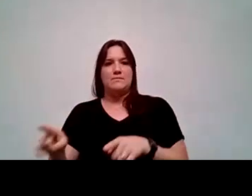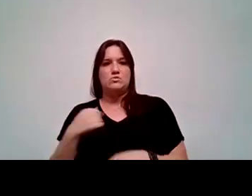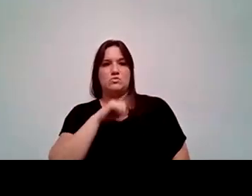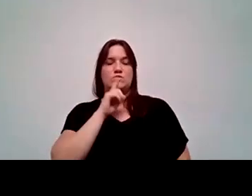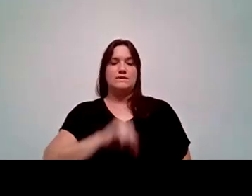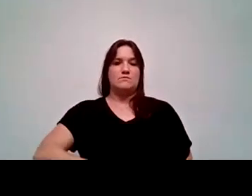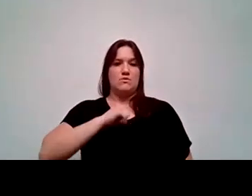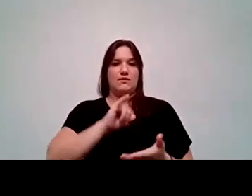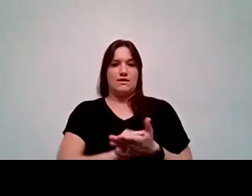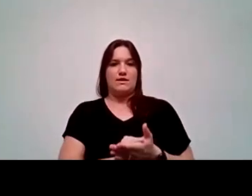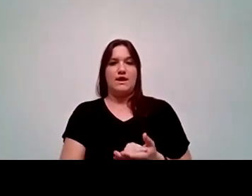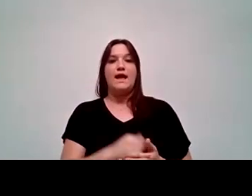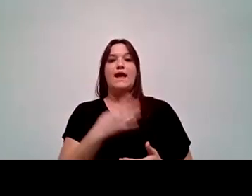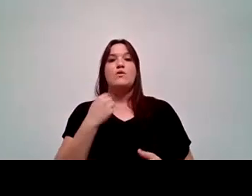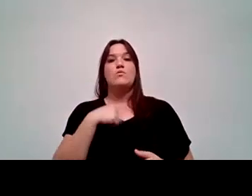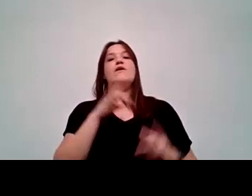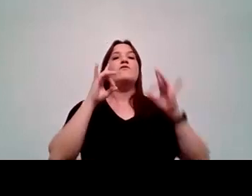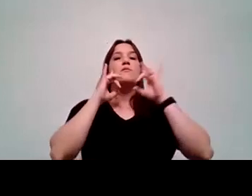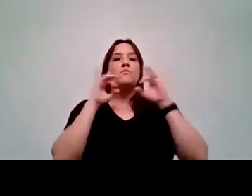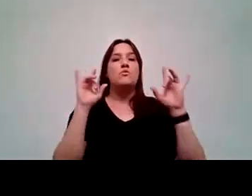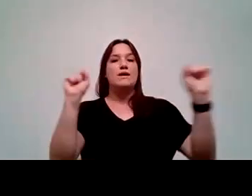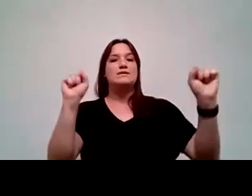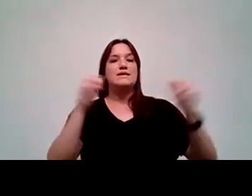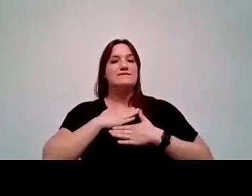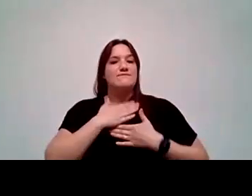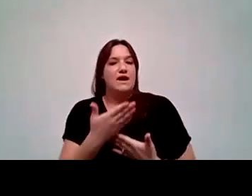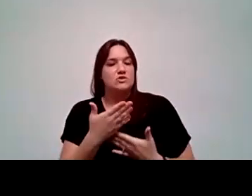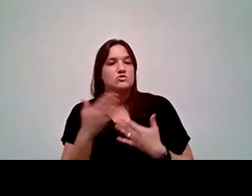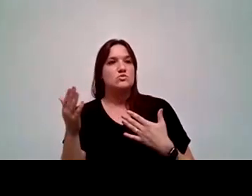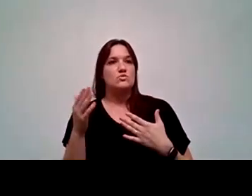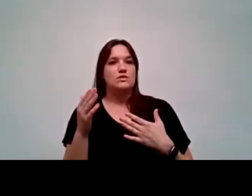And we have a president's advisory committee, a Hispanic advisory